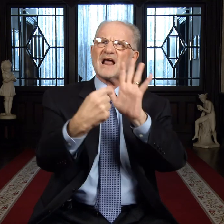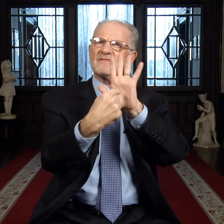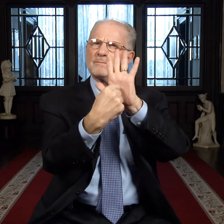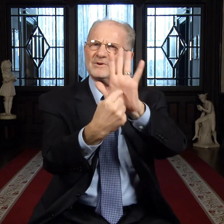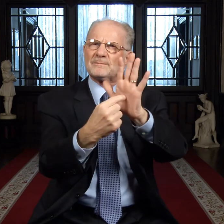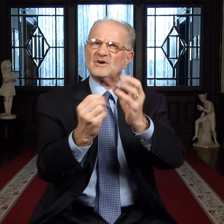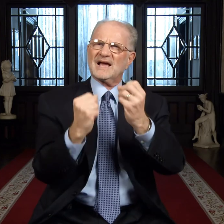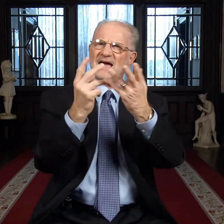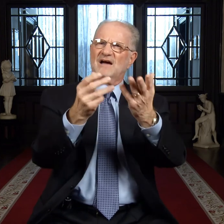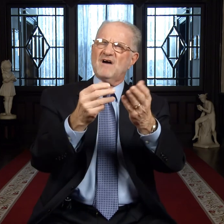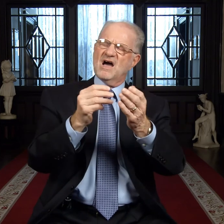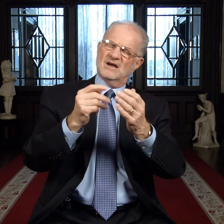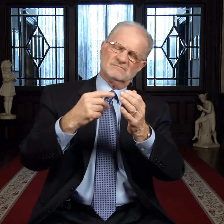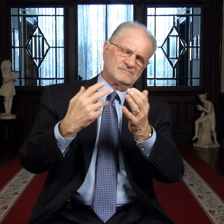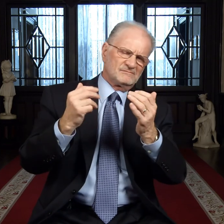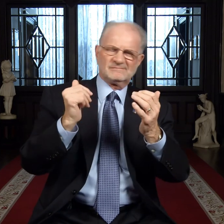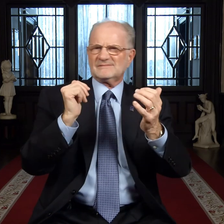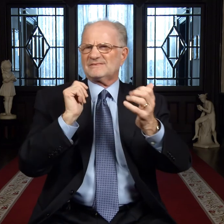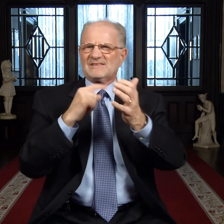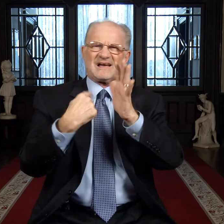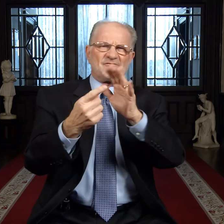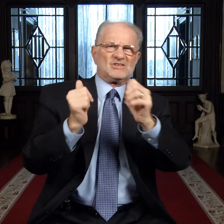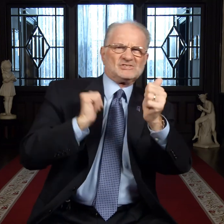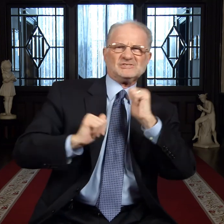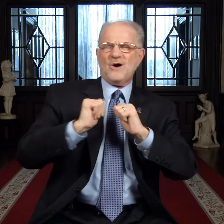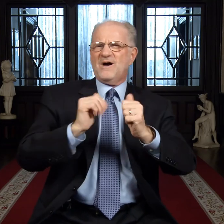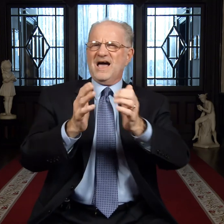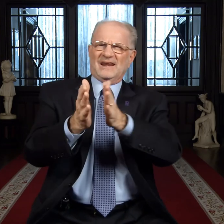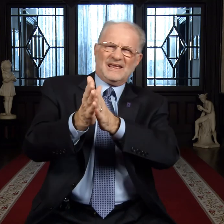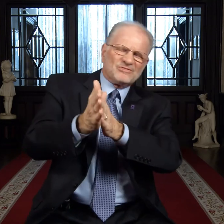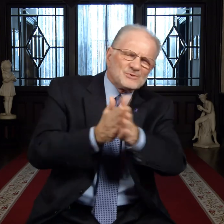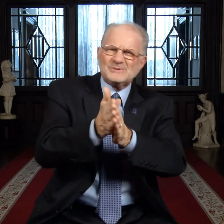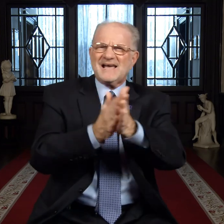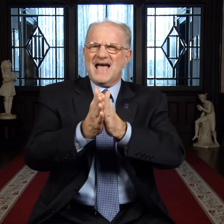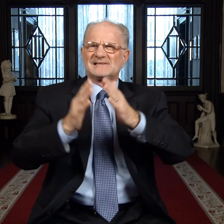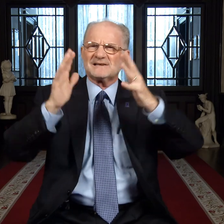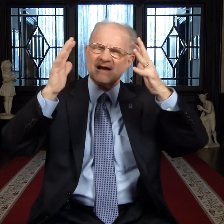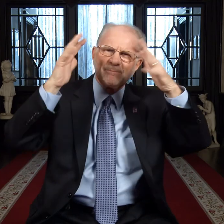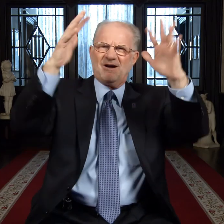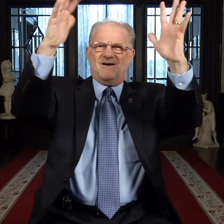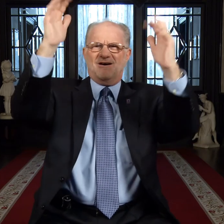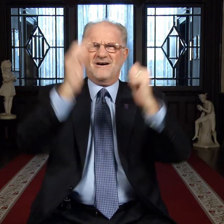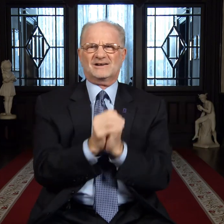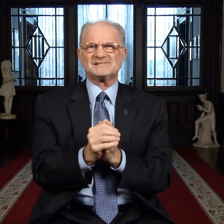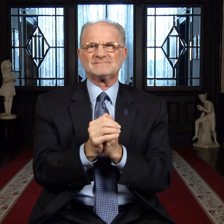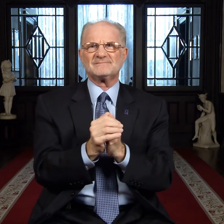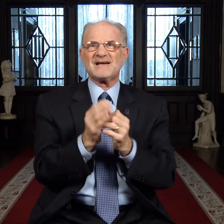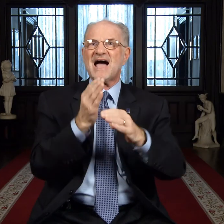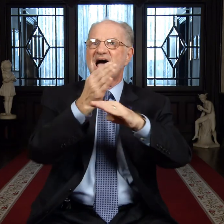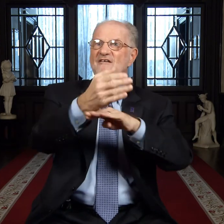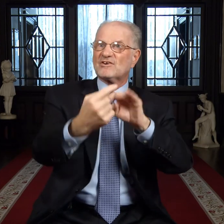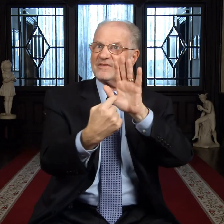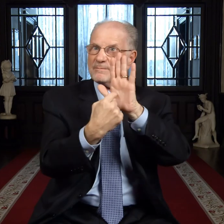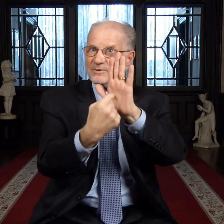Students at the premier gave the show enthusiastic applause.